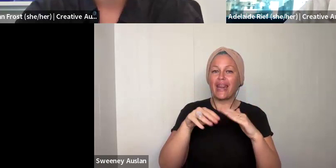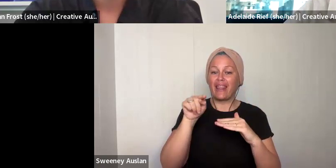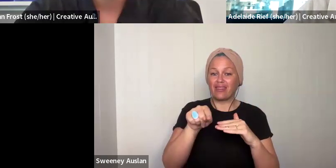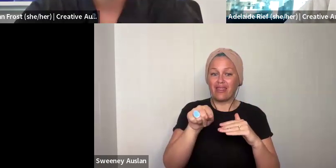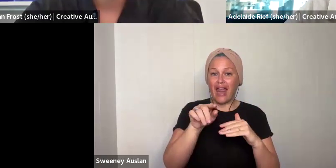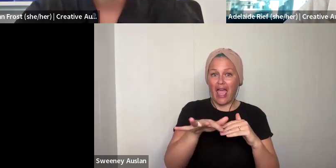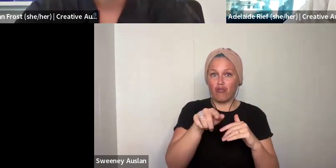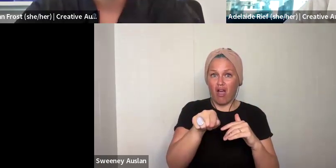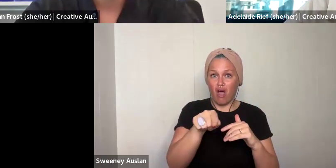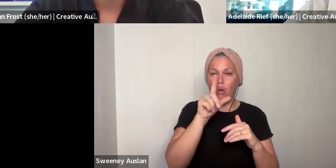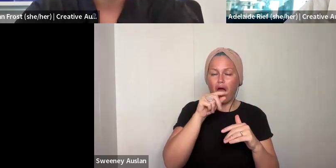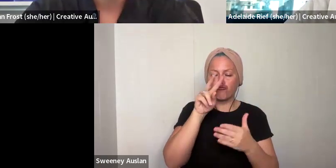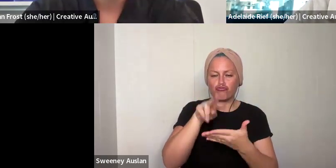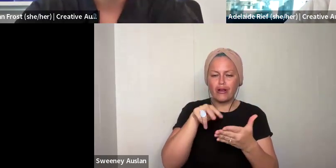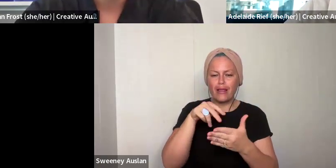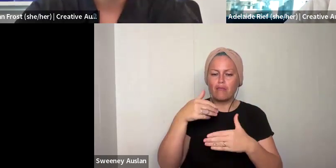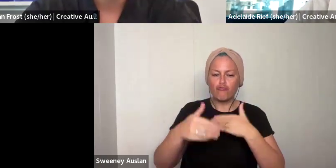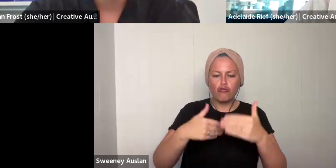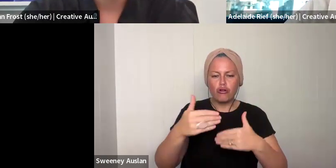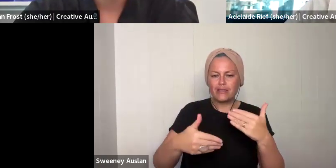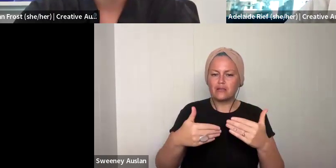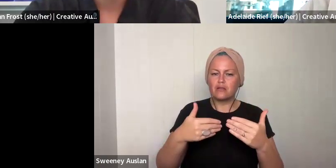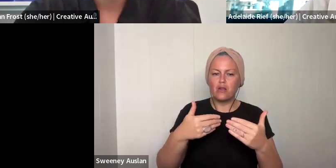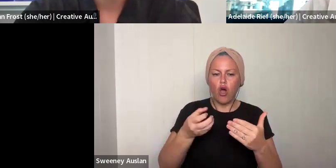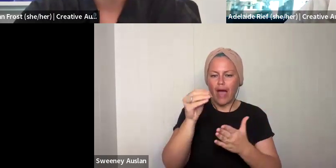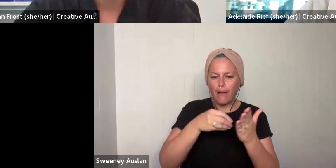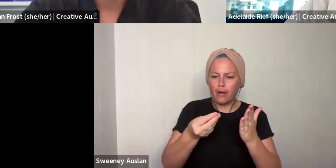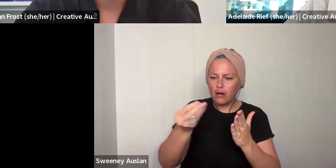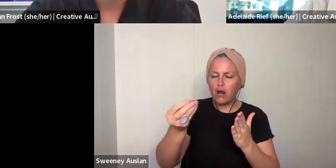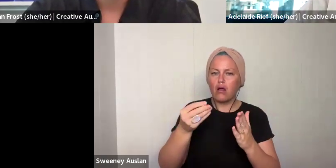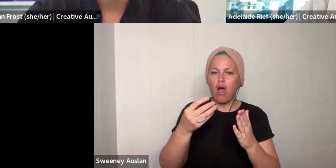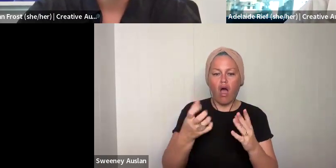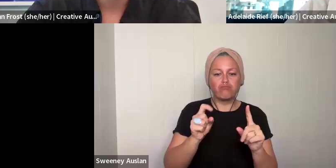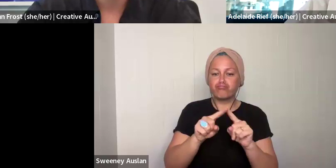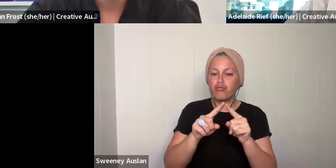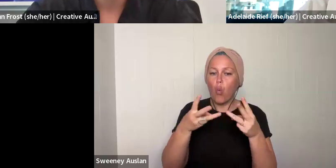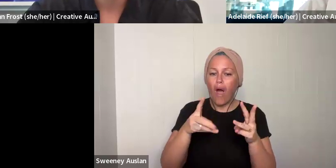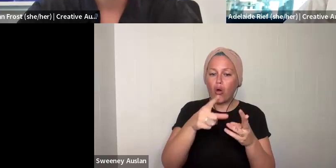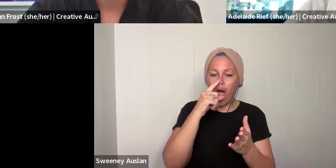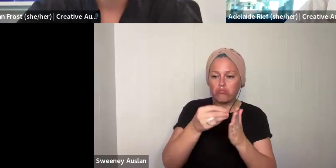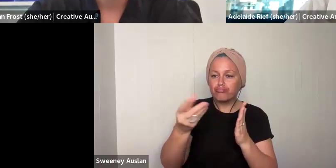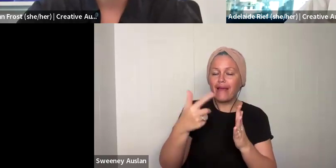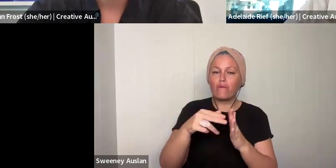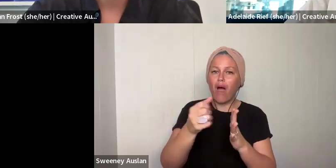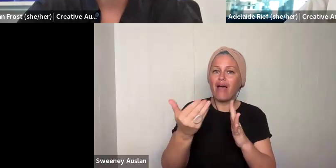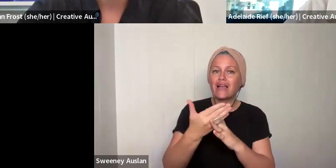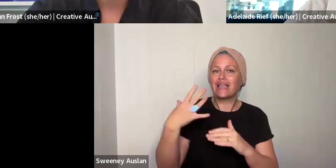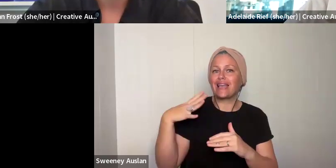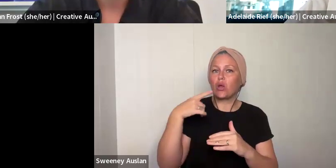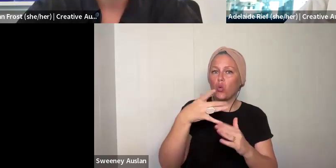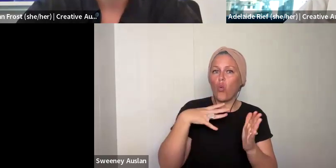couple of sections drop down, and one of those is submitting an application. In this section, you can read through the process of